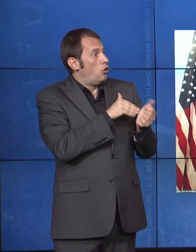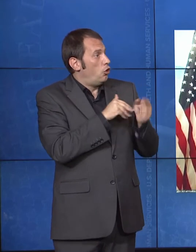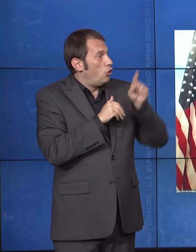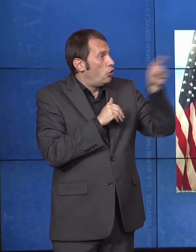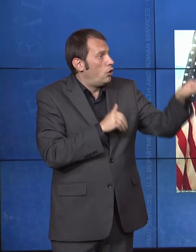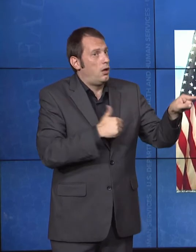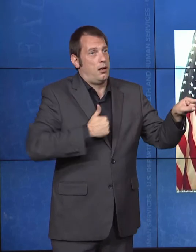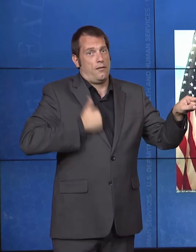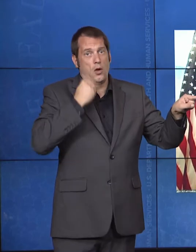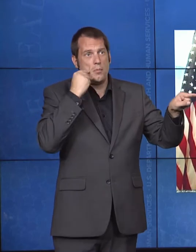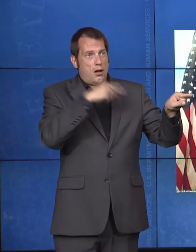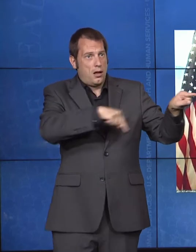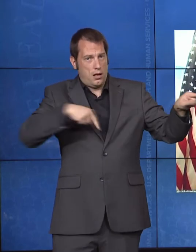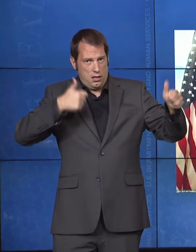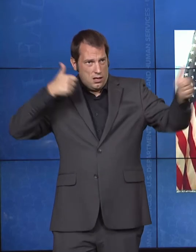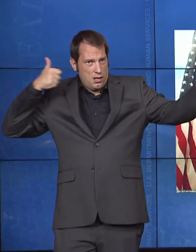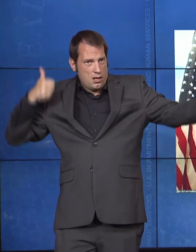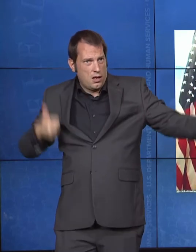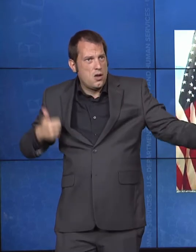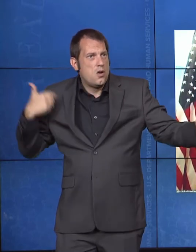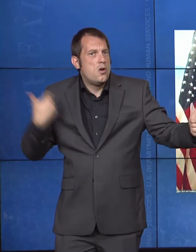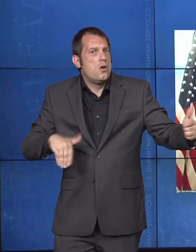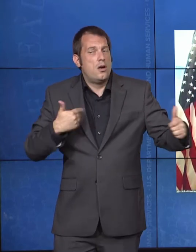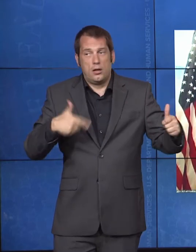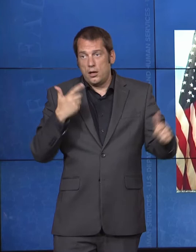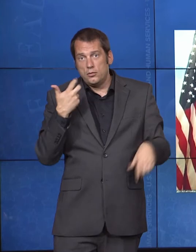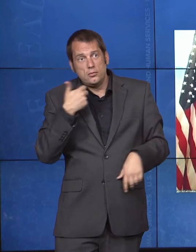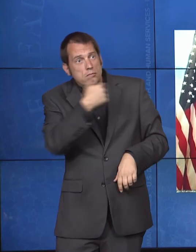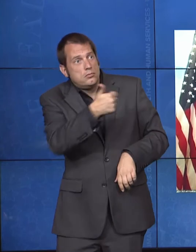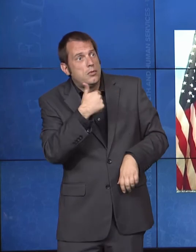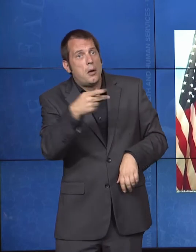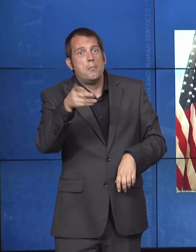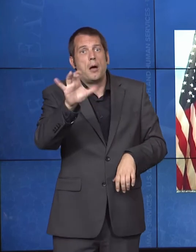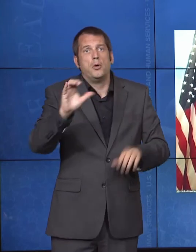We've made great progress in addressing some of these challenges by using innovative tools